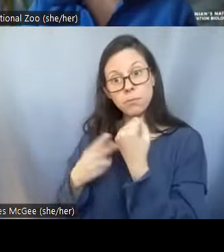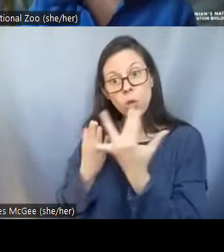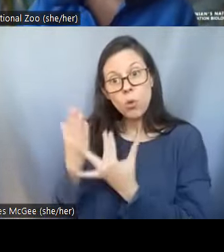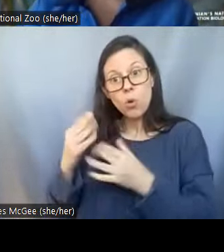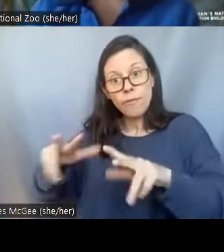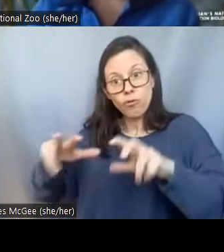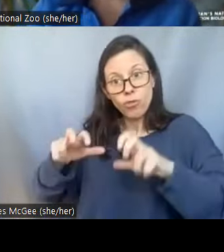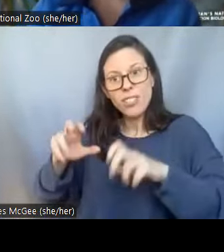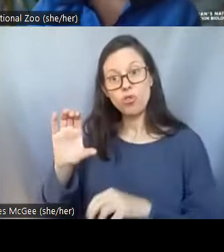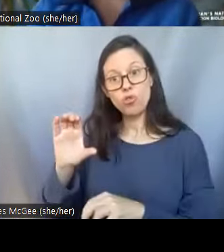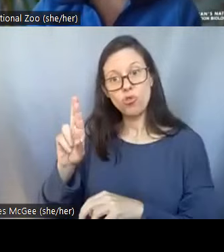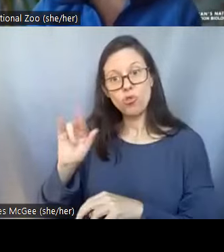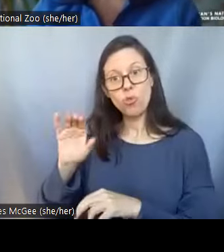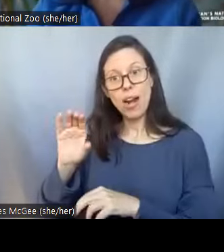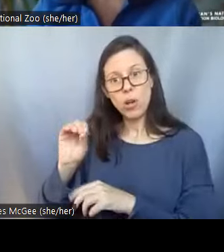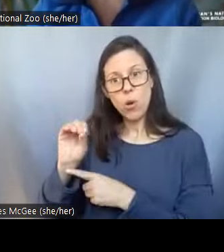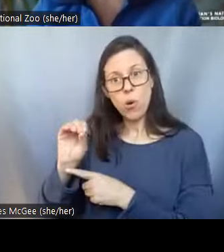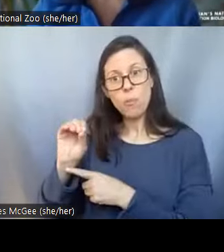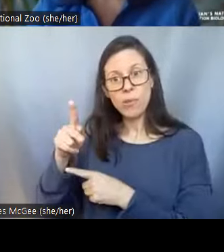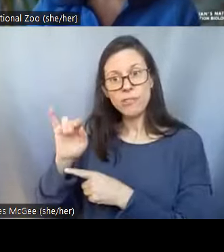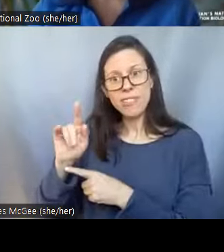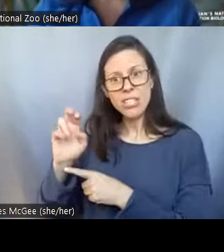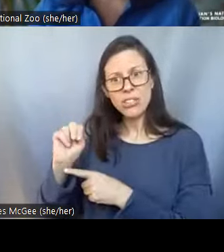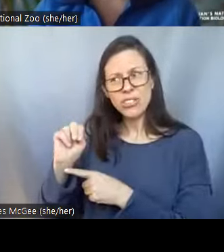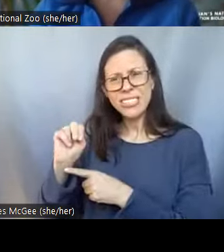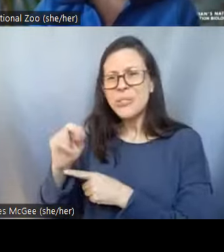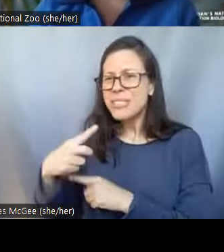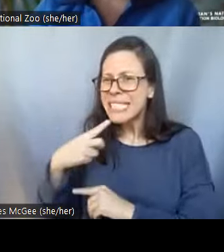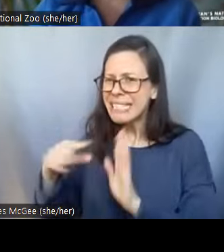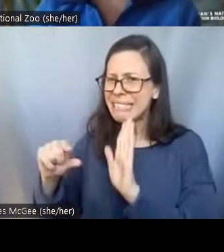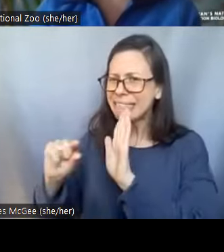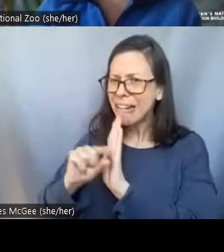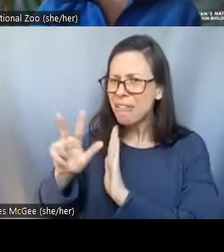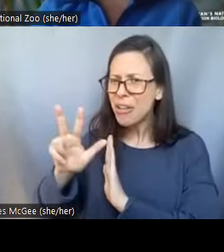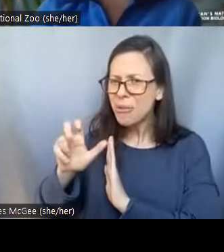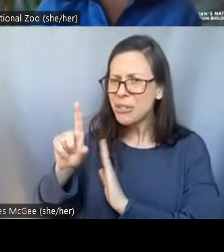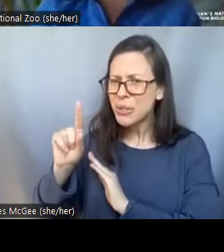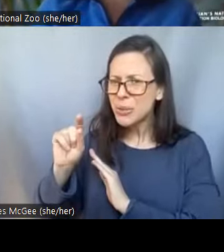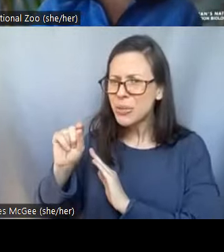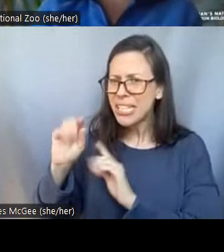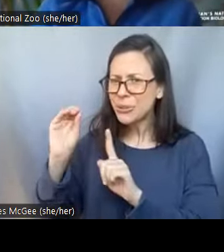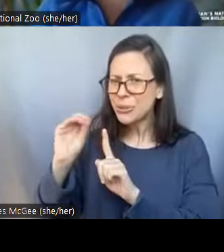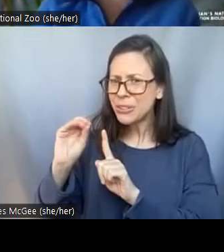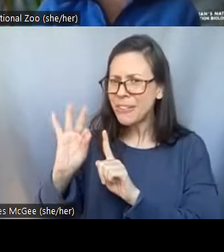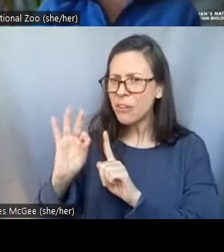you said is negative 320 degrees Fahrenheit is that you said? >>Pei-Chih: Yeah that's right.